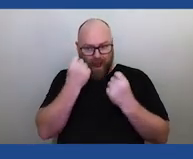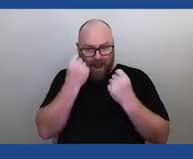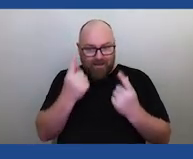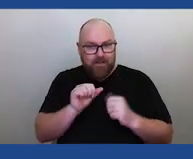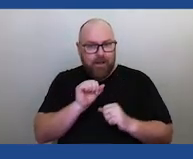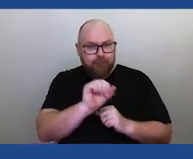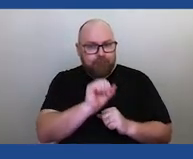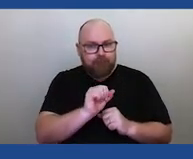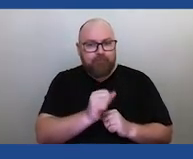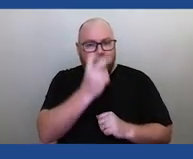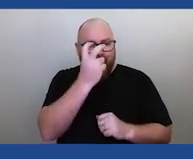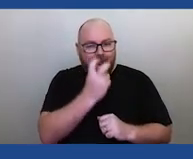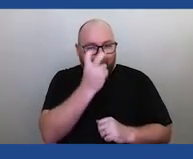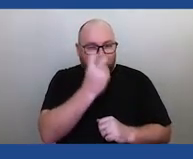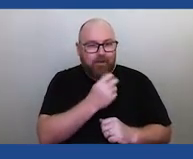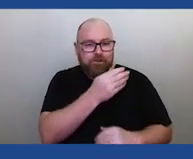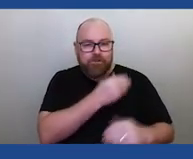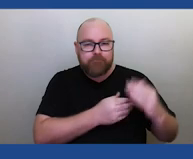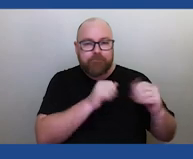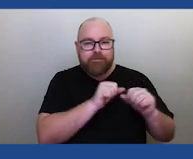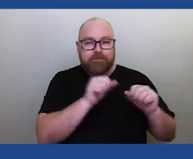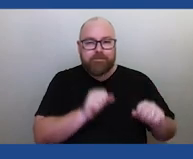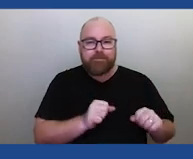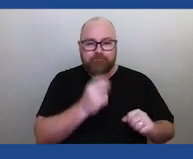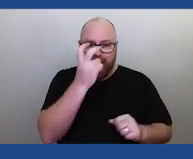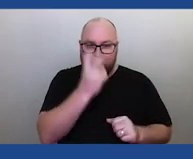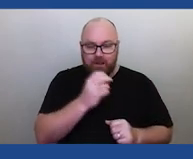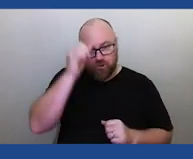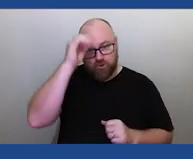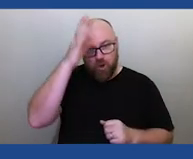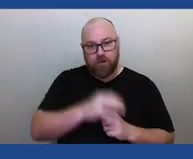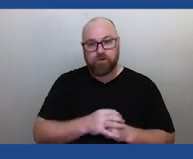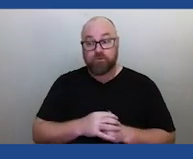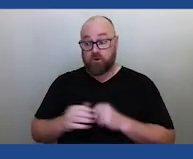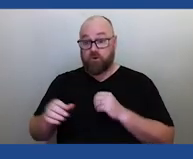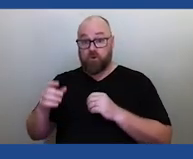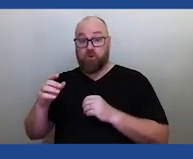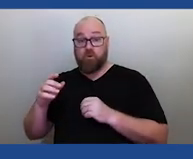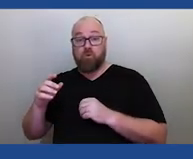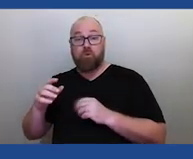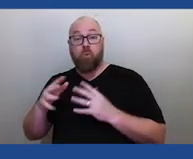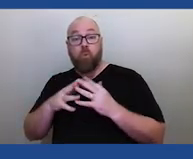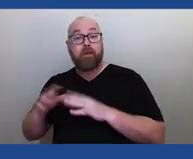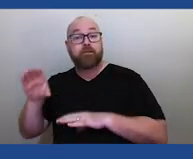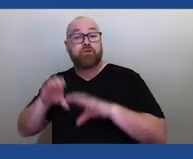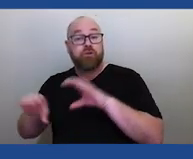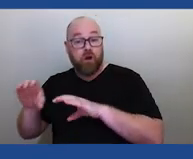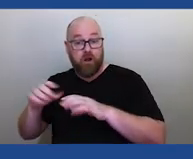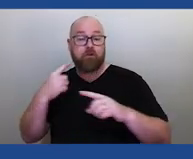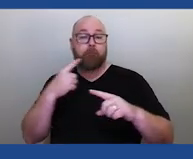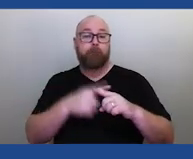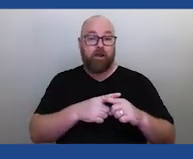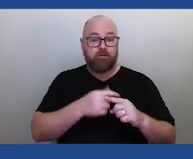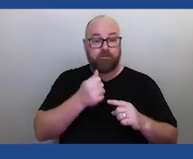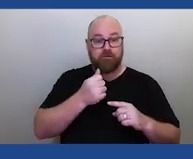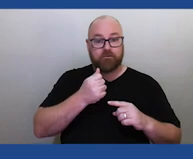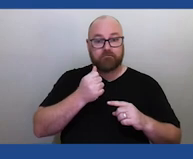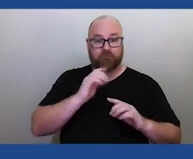That's the way these to these two ways of knowing are really helping each other out to learn new things.